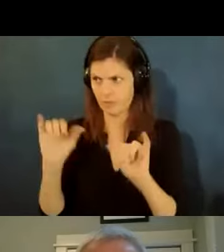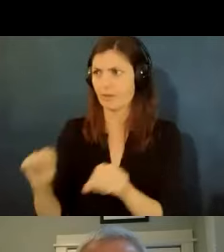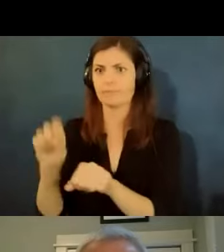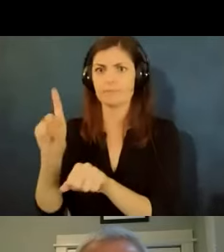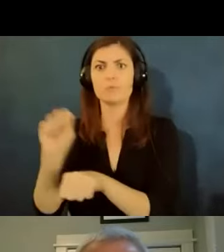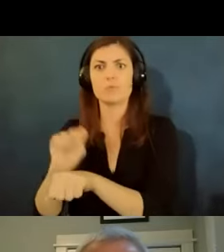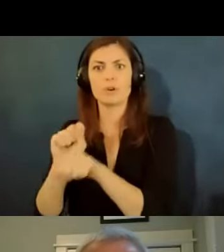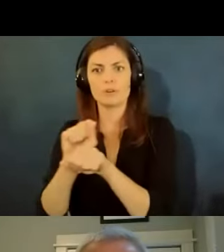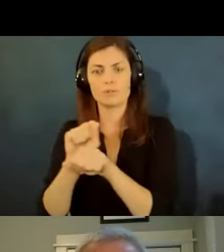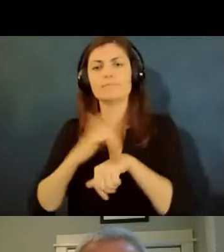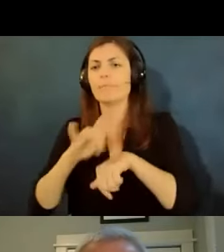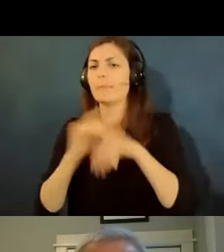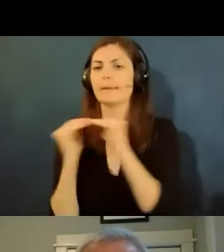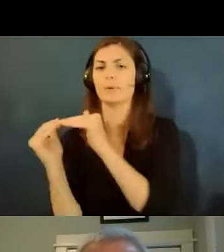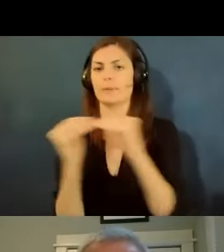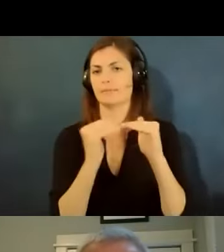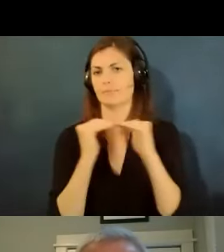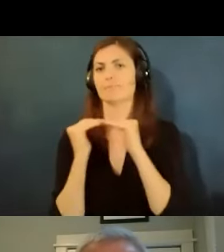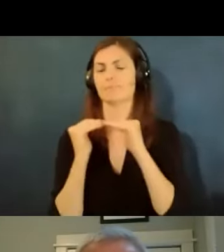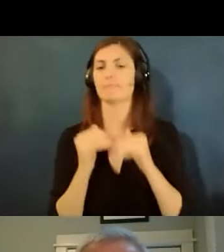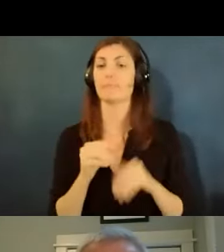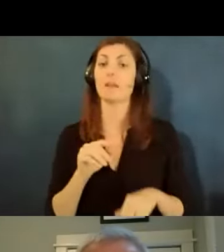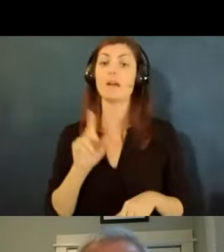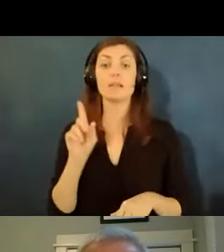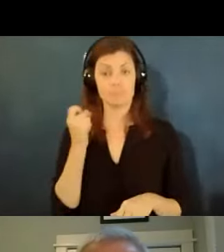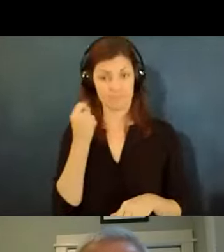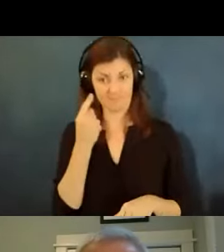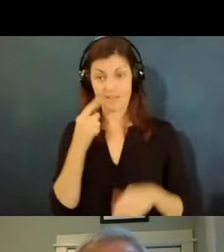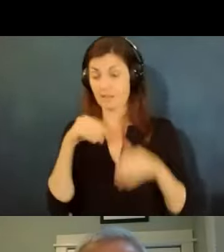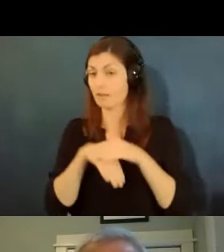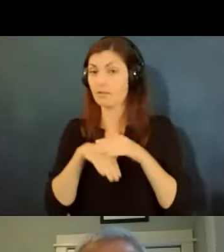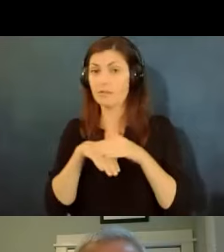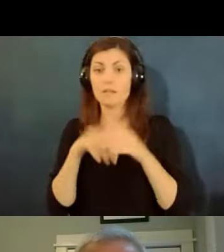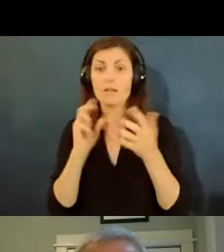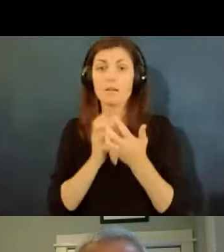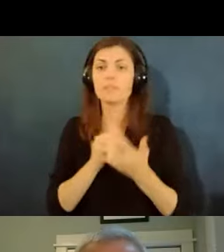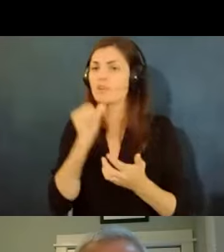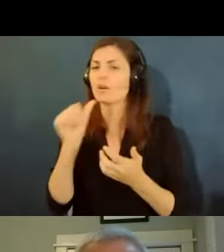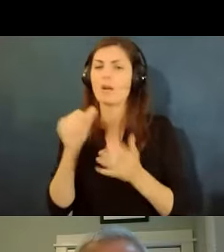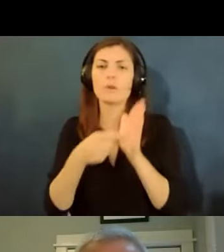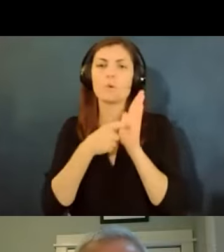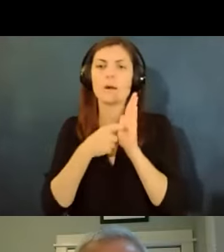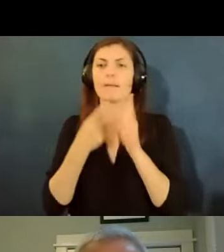accommodations are not required though because of the risk factor of the family or household